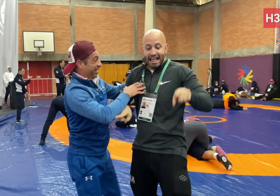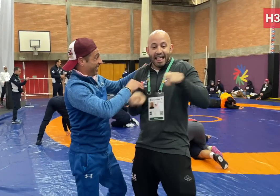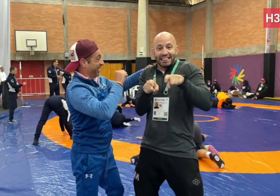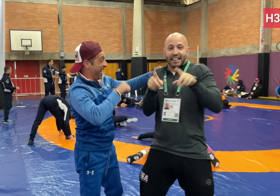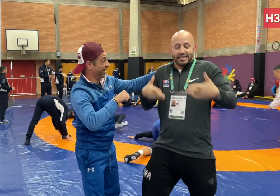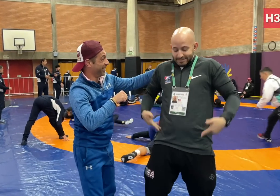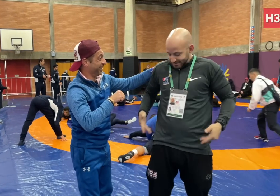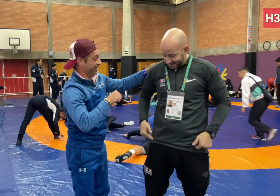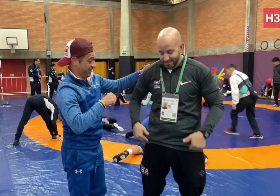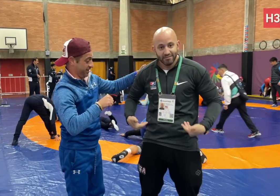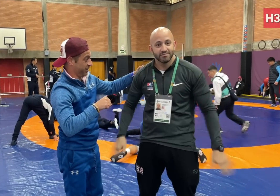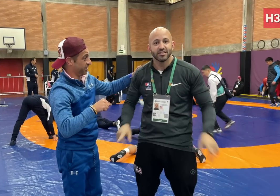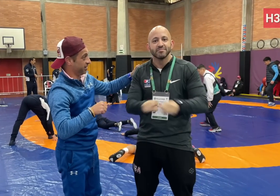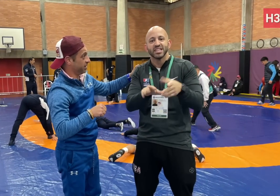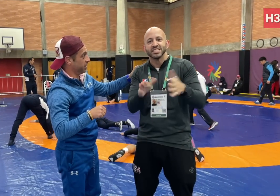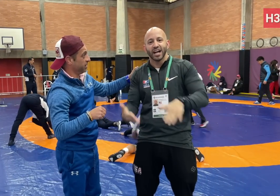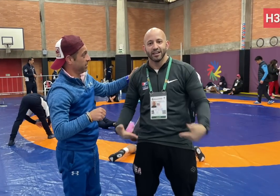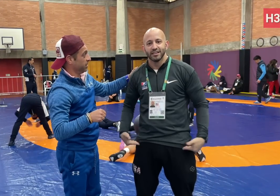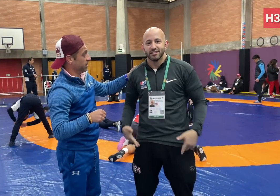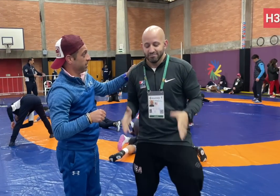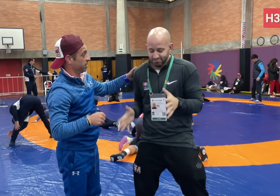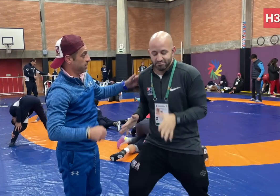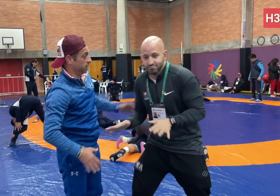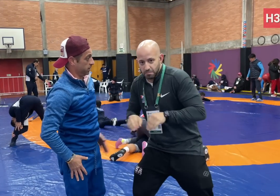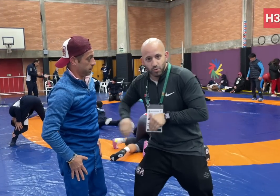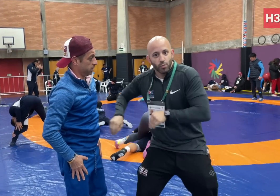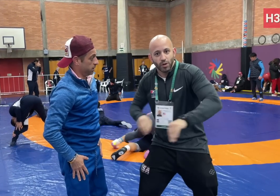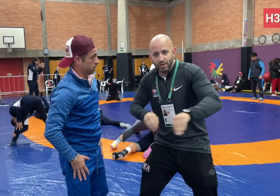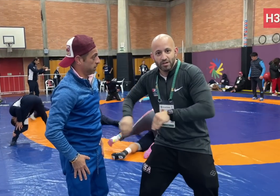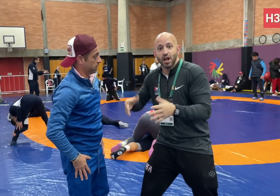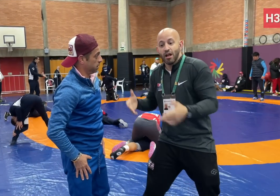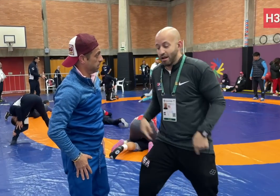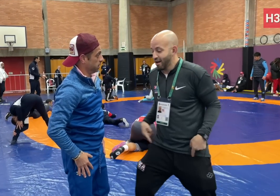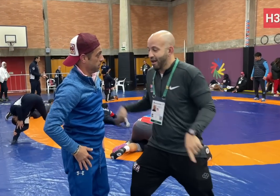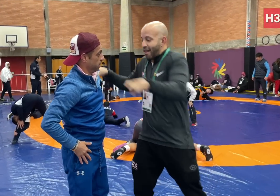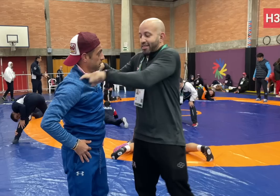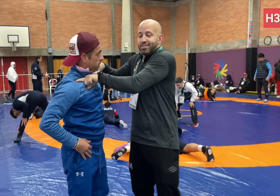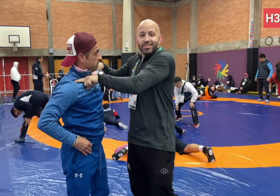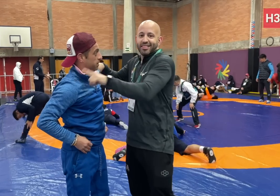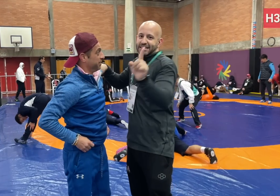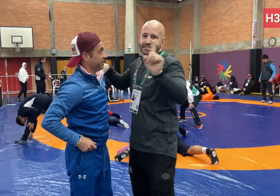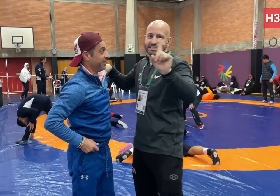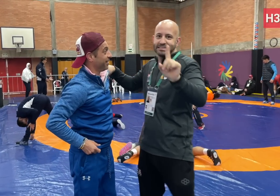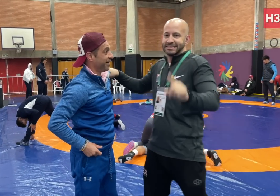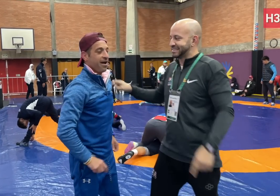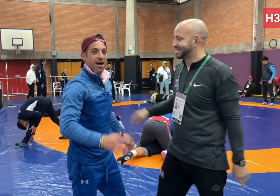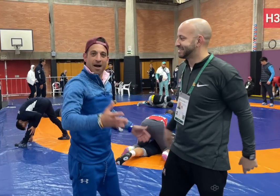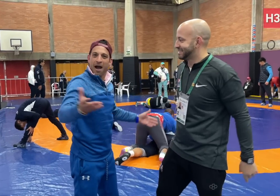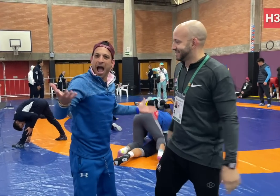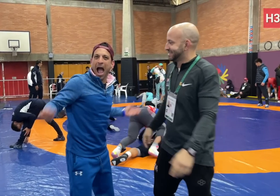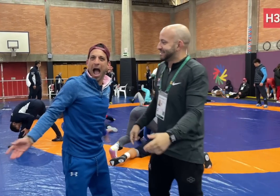You can do that- putting your hips around another person’s waist.